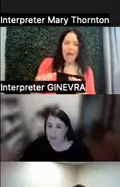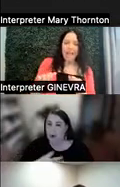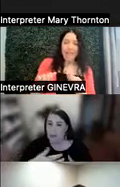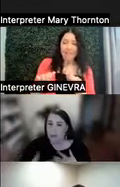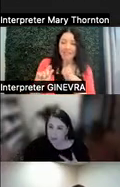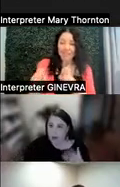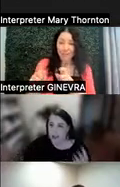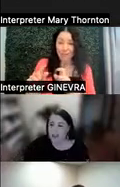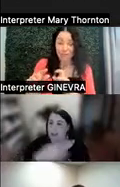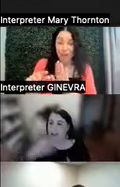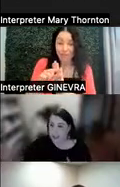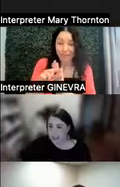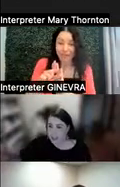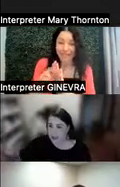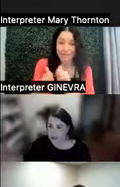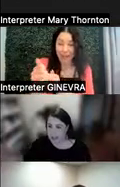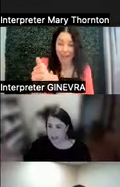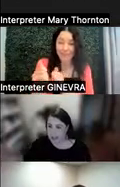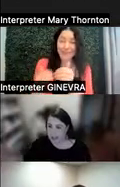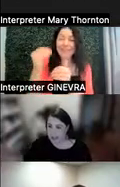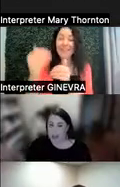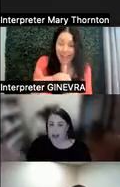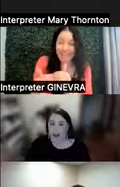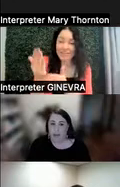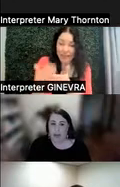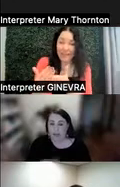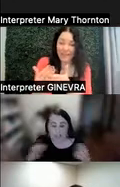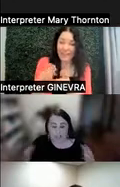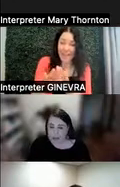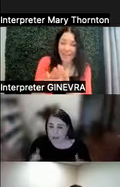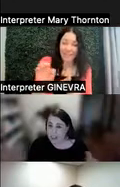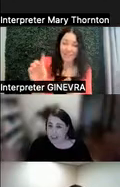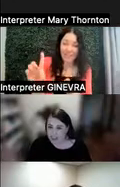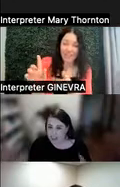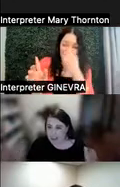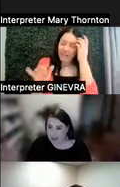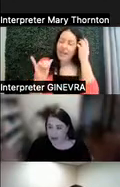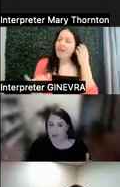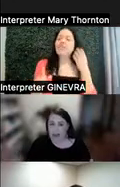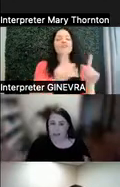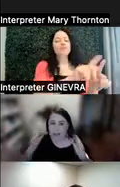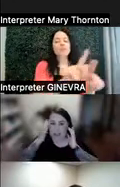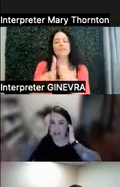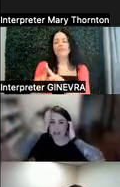or move you on to the next phase of your education? And that's going to be very different depending on our environments.